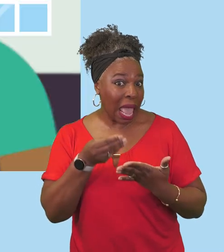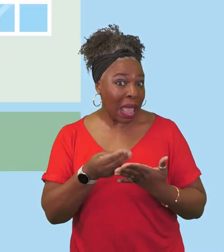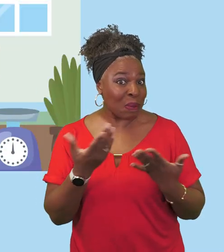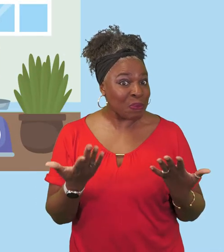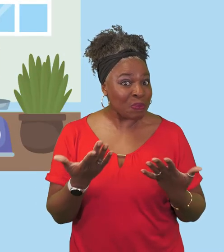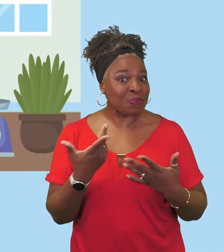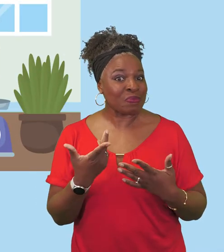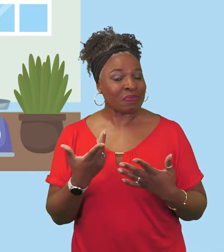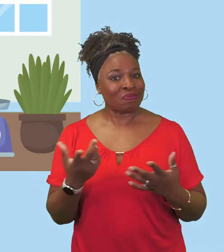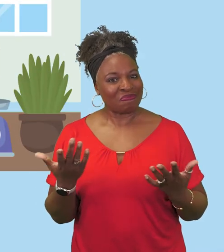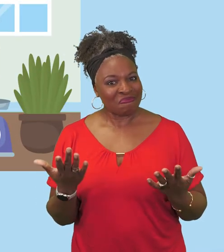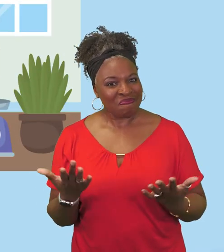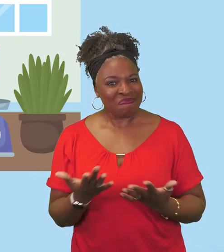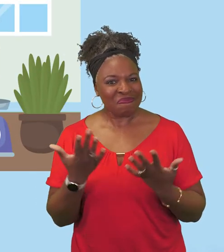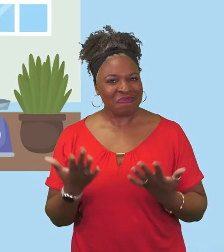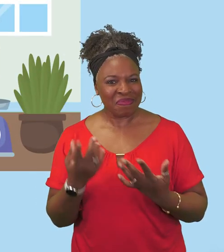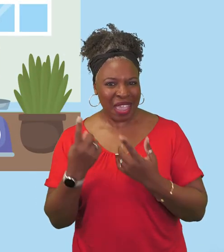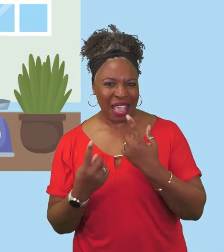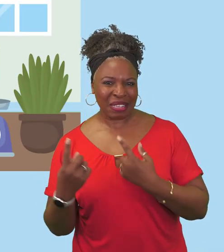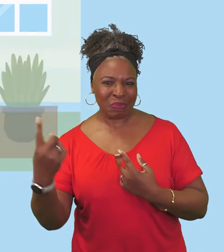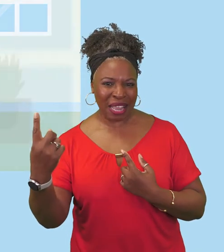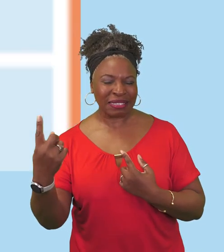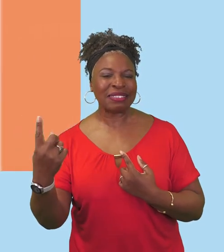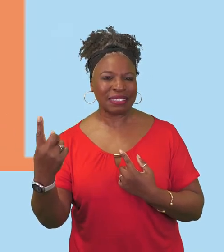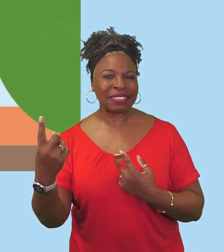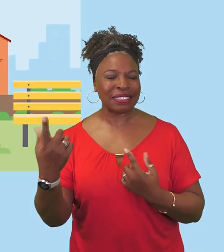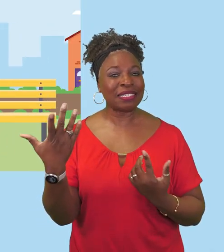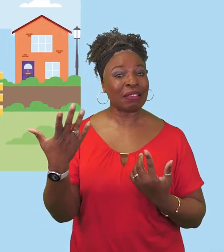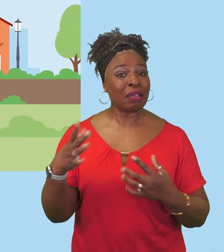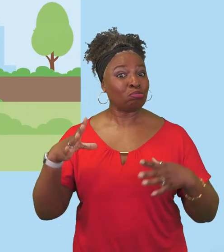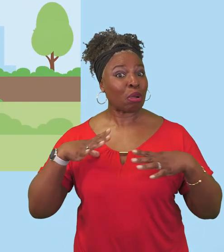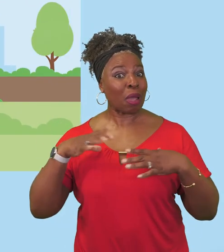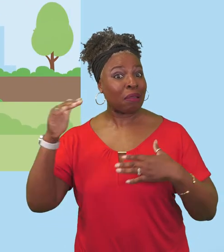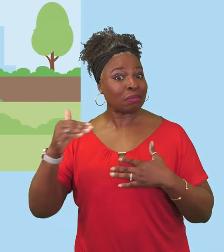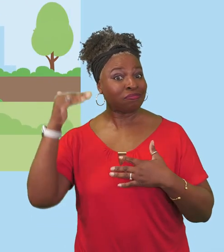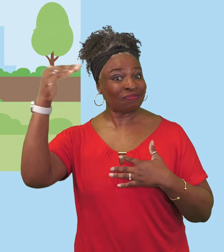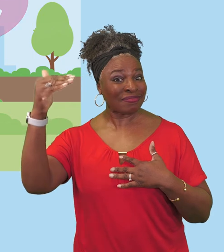You'll also find information on promoting independence, preparing for adulthood and